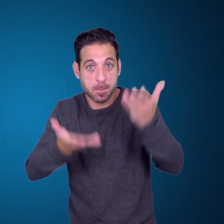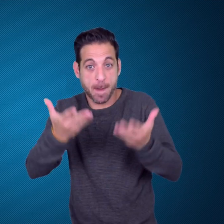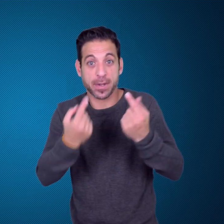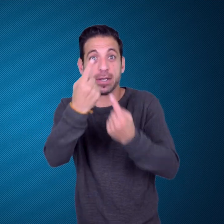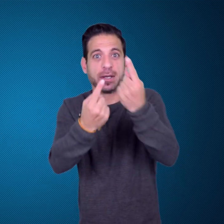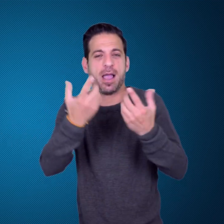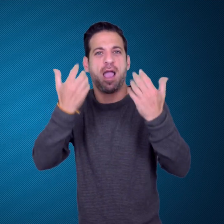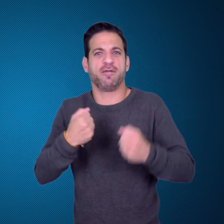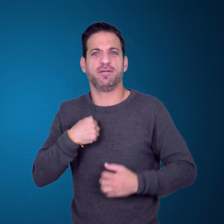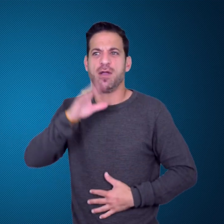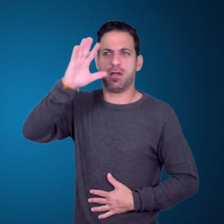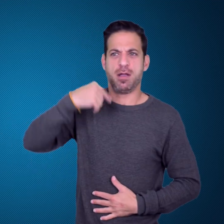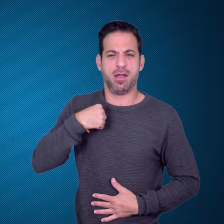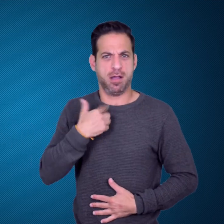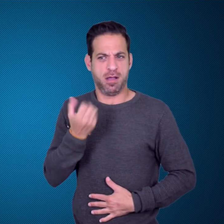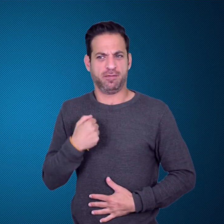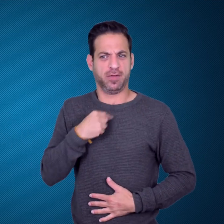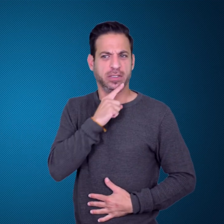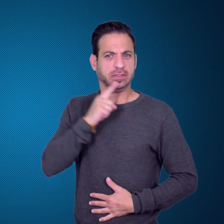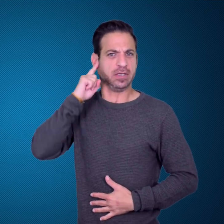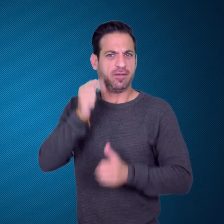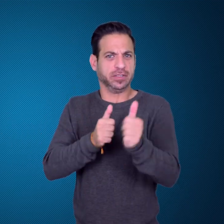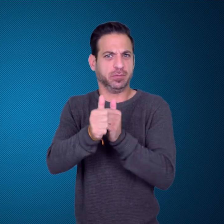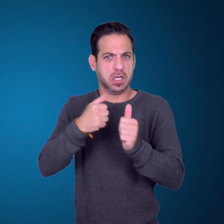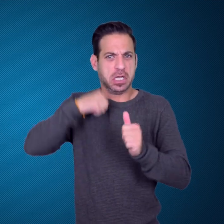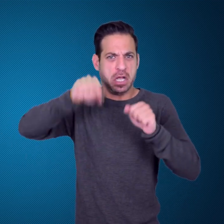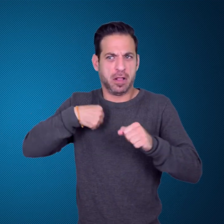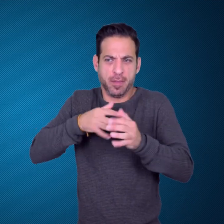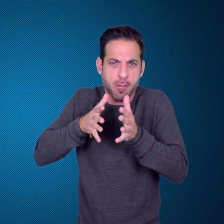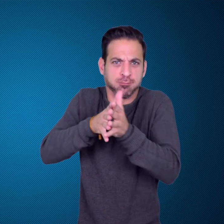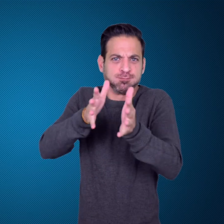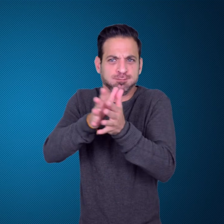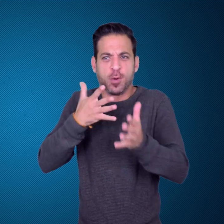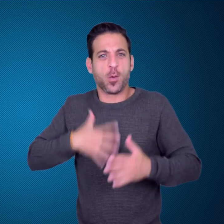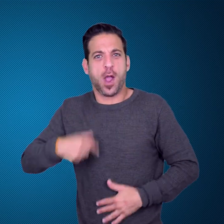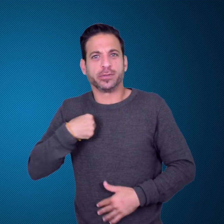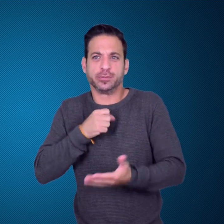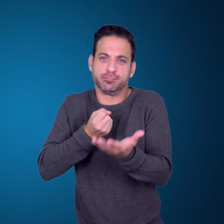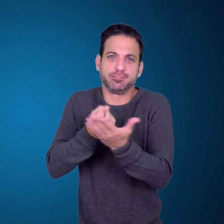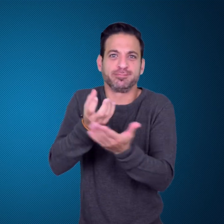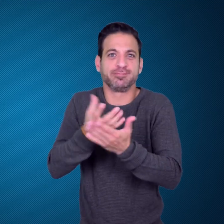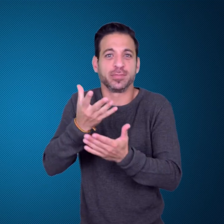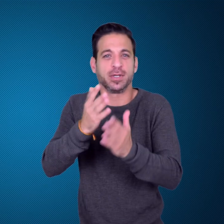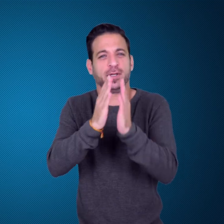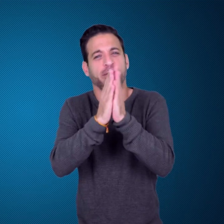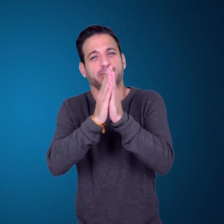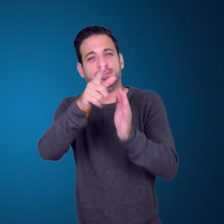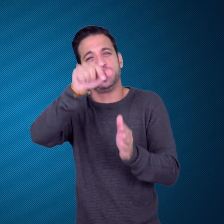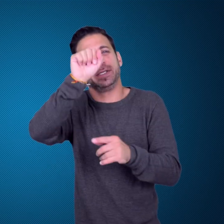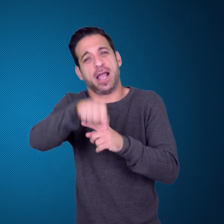If you have got some Deaf Sports news to share,